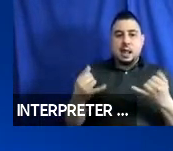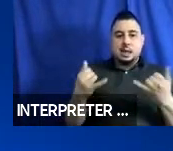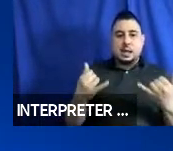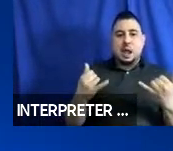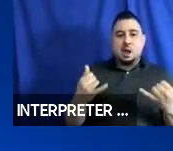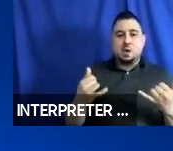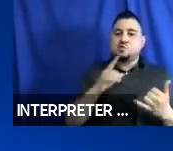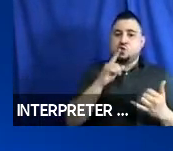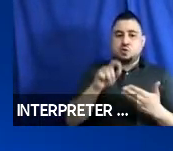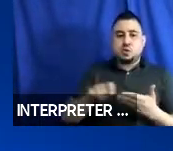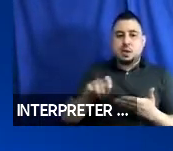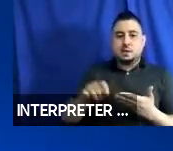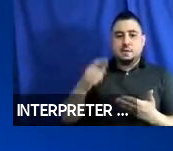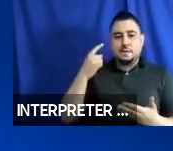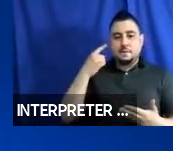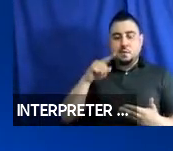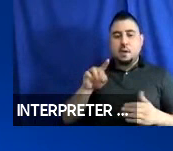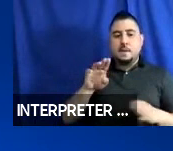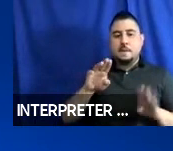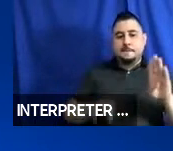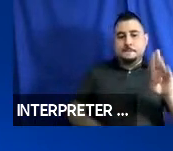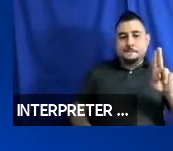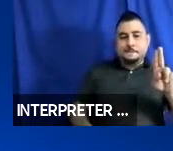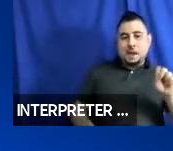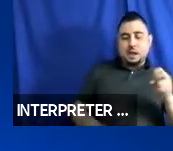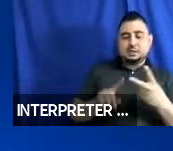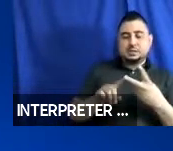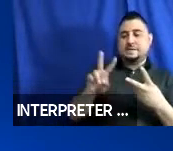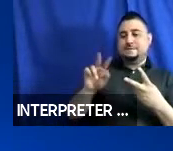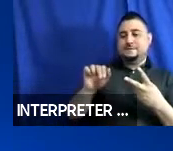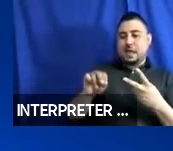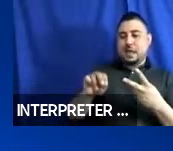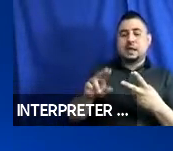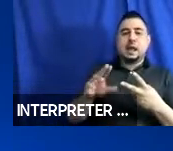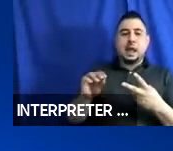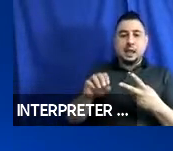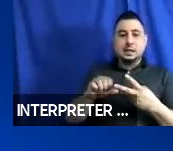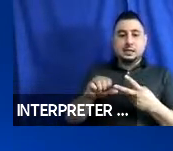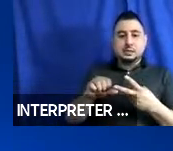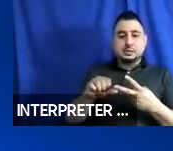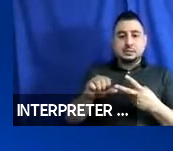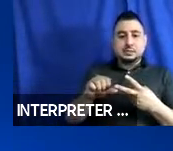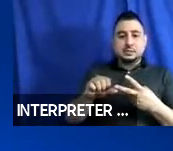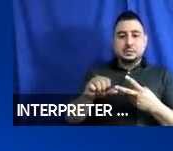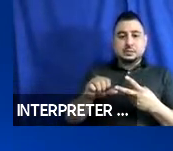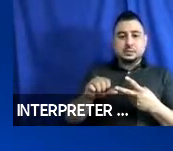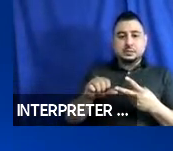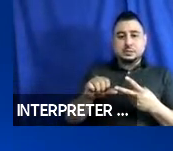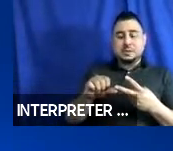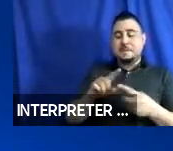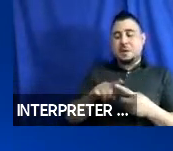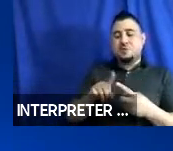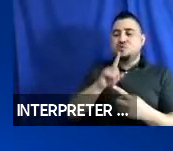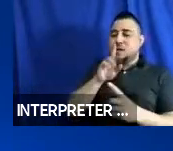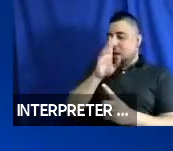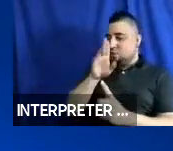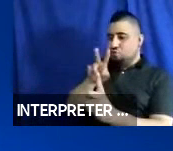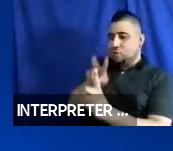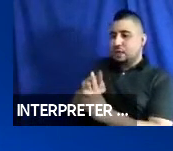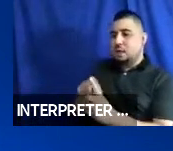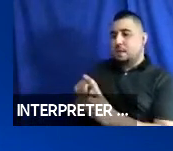really written for buses, vans, and systems and may not directly apply to AVs. But it